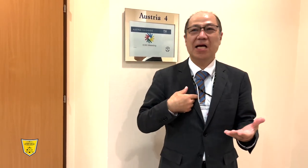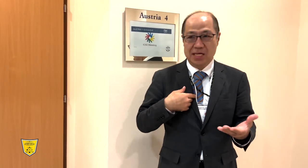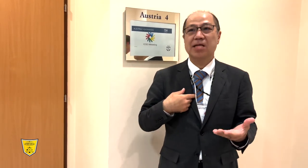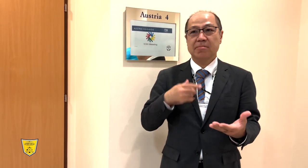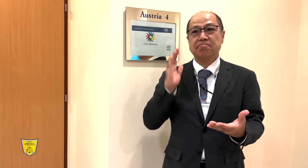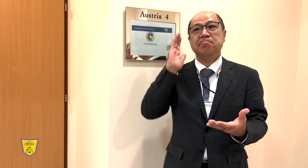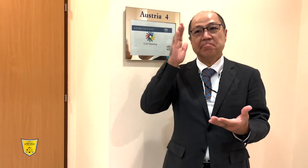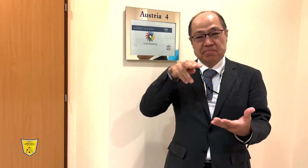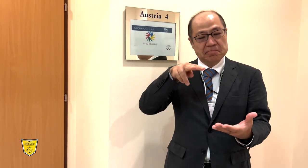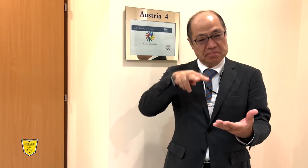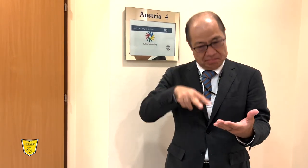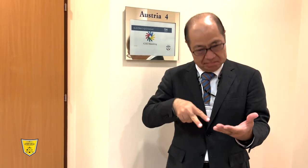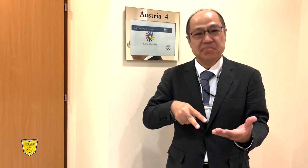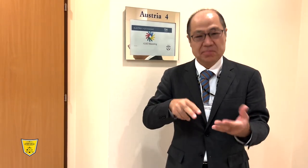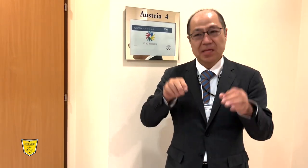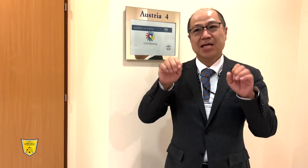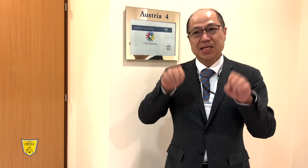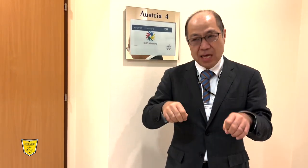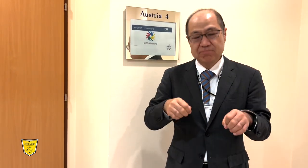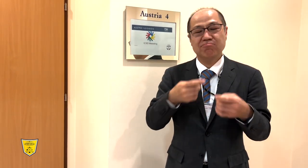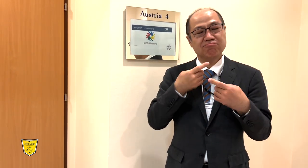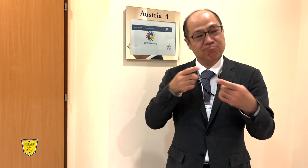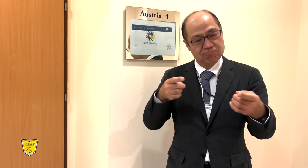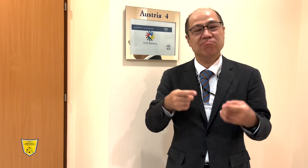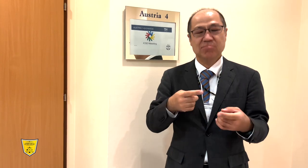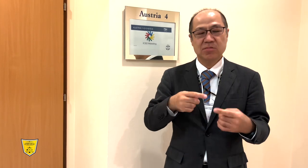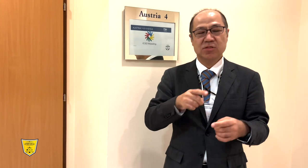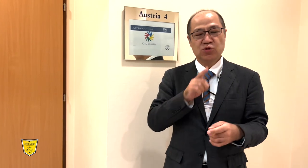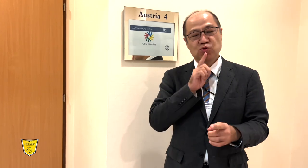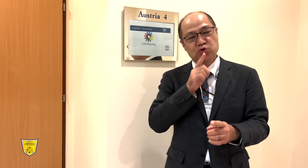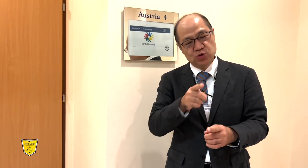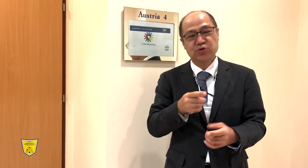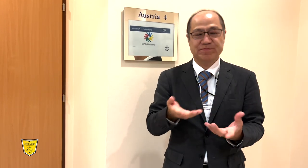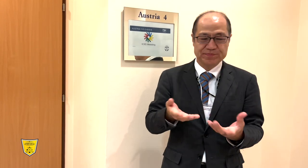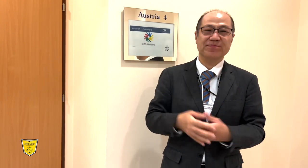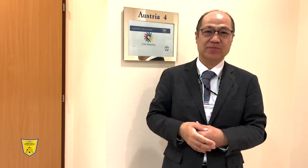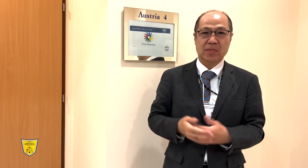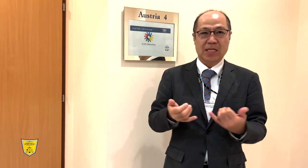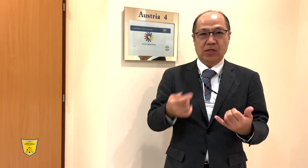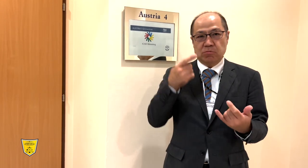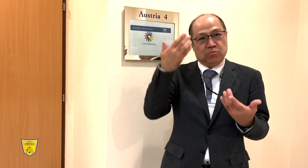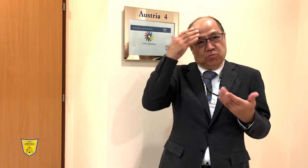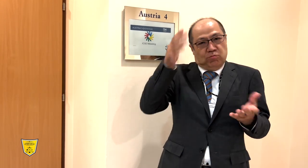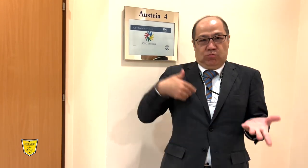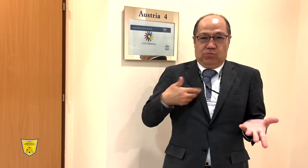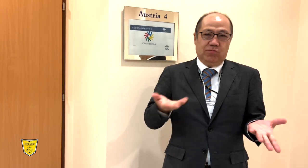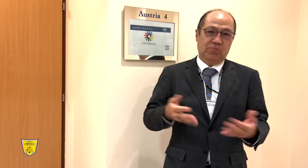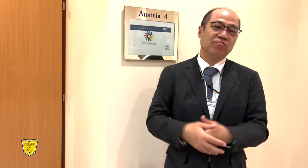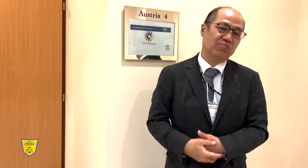any decision or confirming its accuracy. Right now, I am not aware.